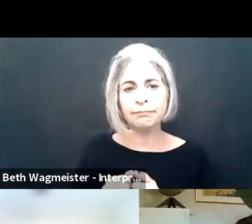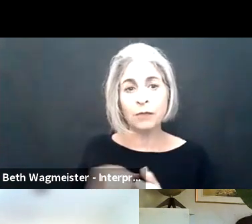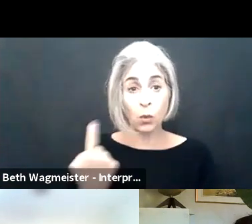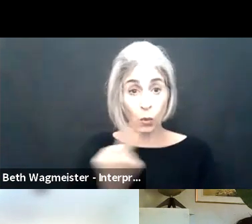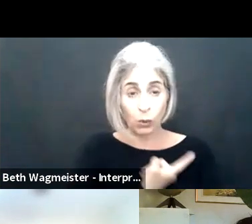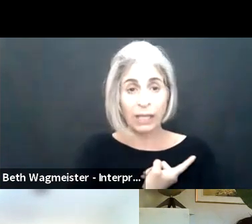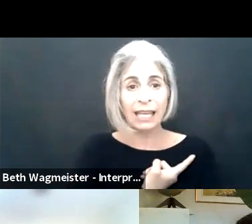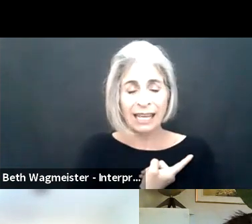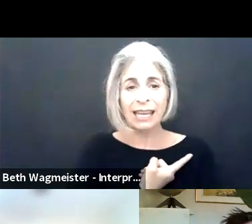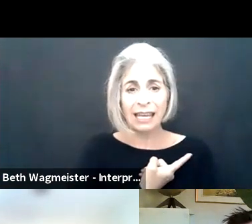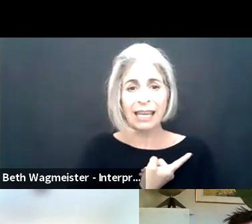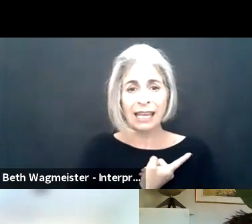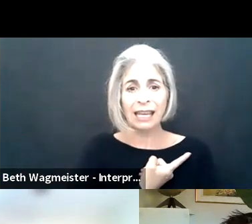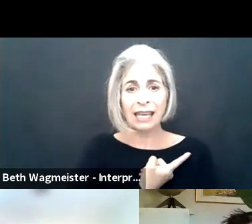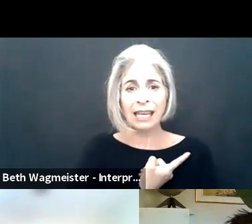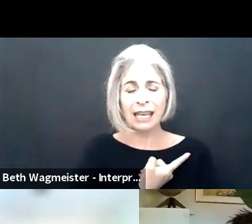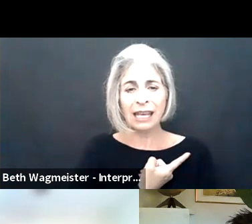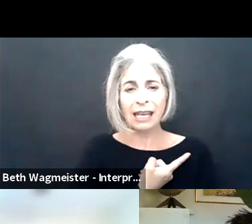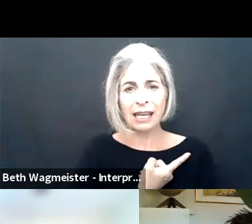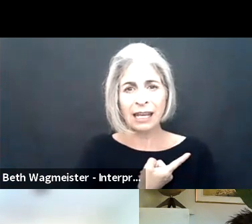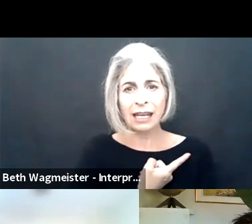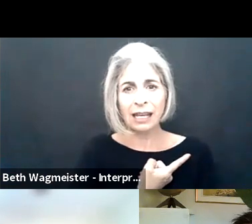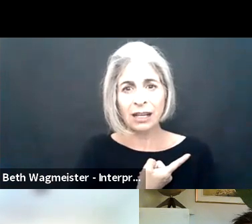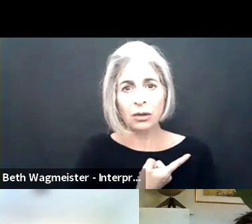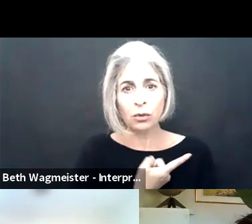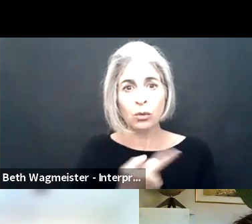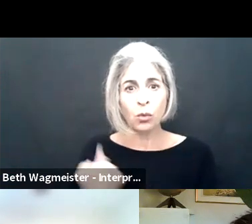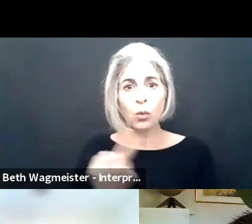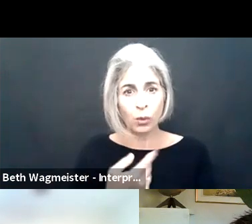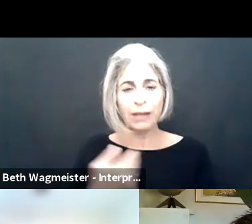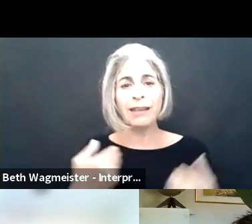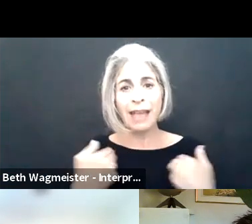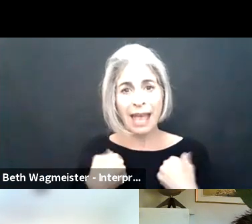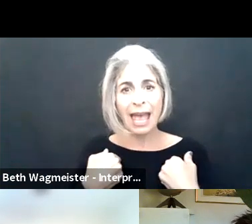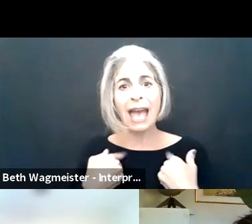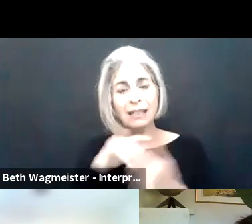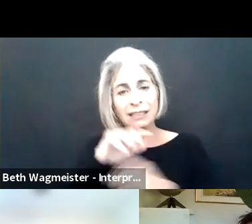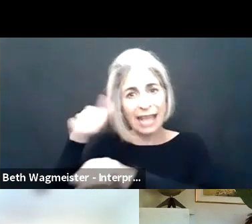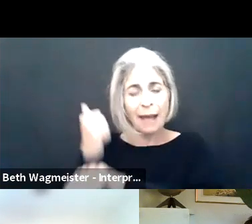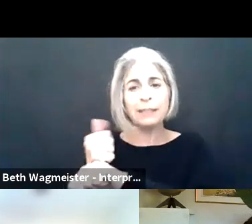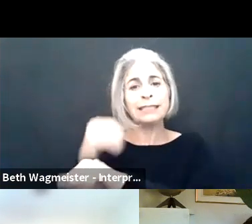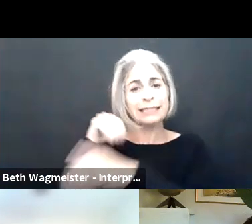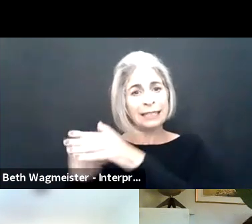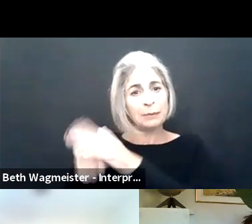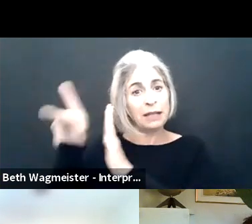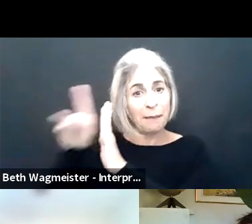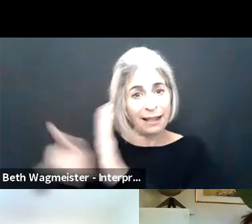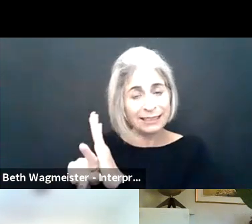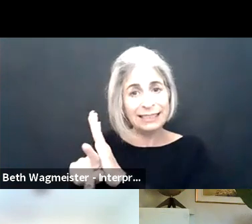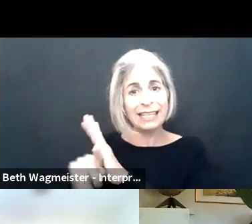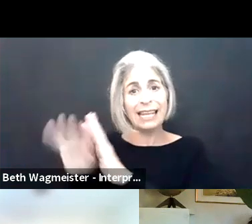network anymore. What we've also found is that we had our employee net works and that helped a lot